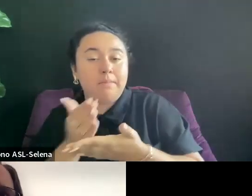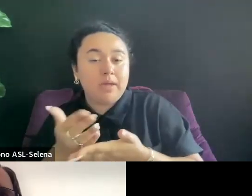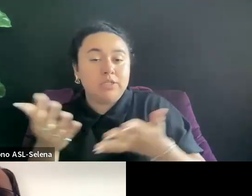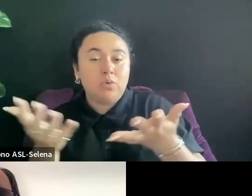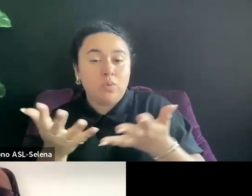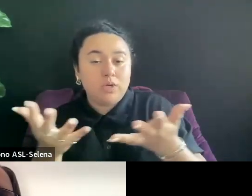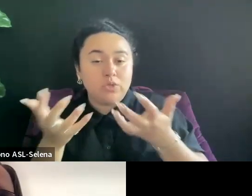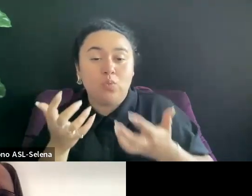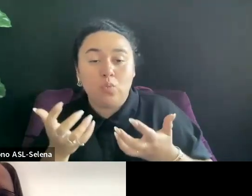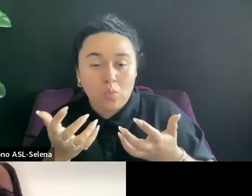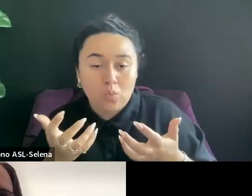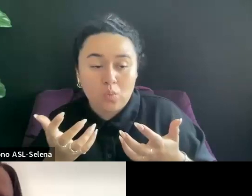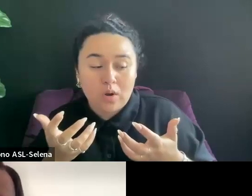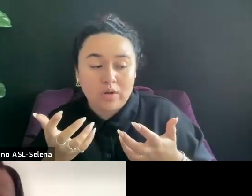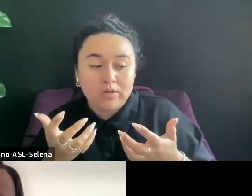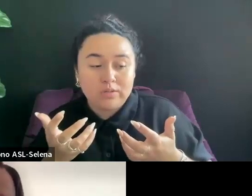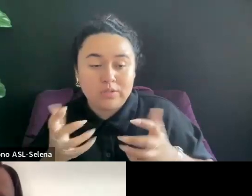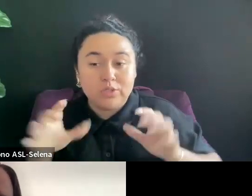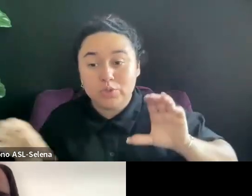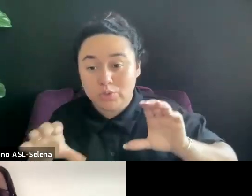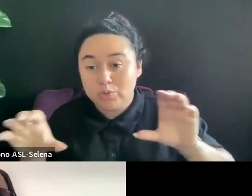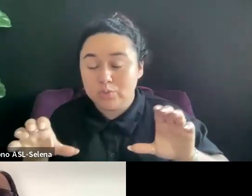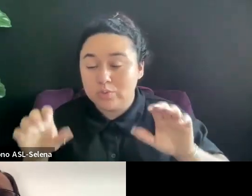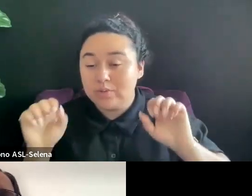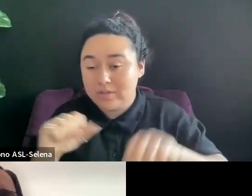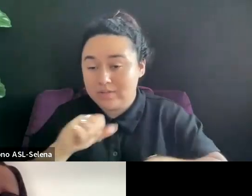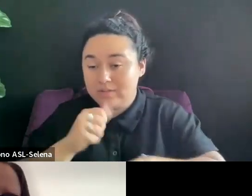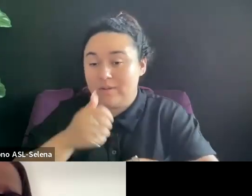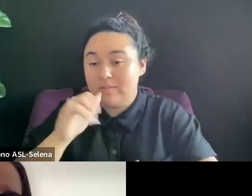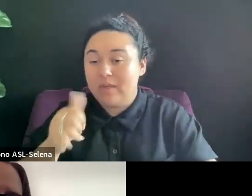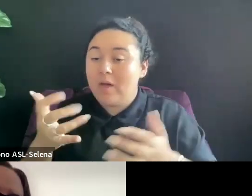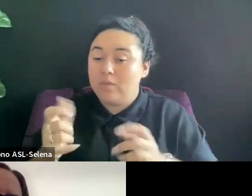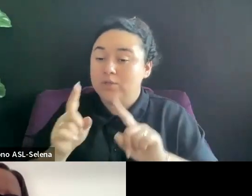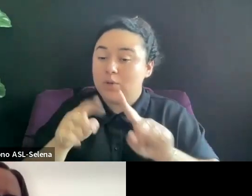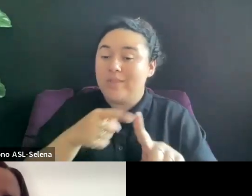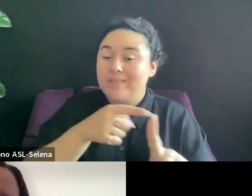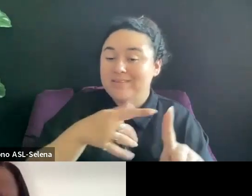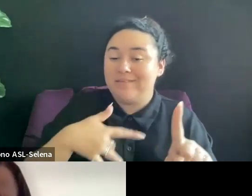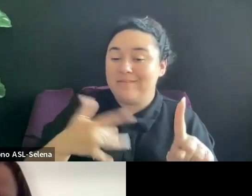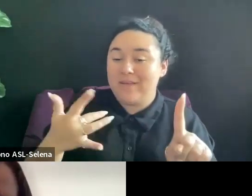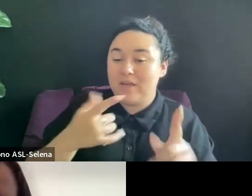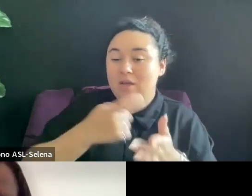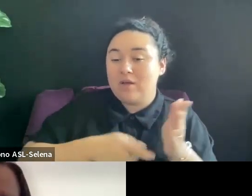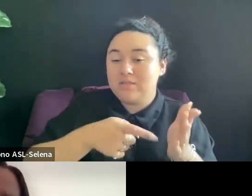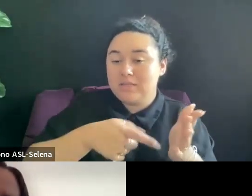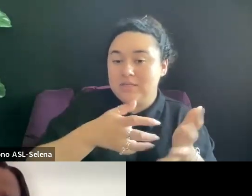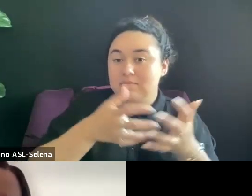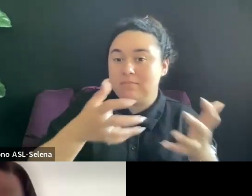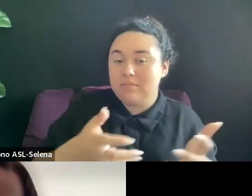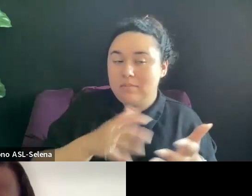LIKE YOU WANT TO GO TO THIS EVENT SO THAT WILL COST YOU THIS MUCH MONEY AND THESE ARE THE THINGS YOU